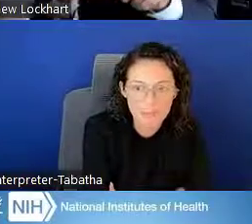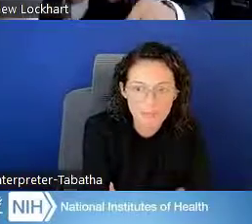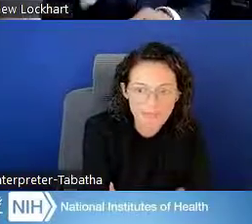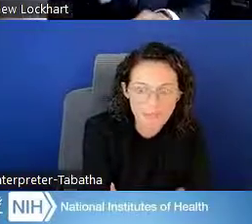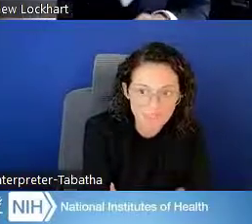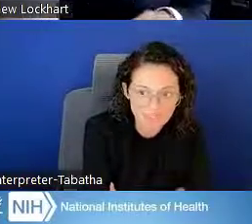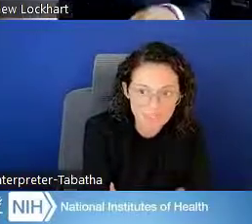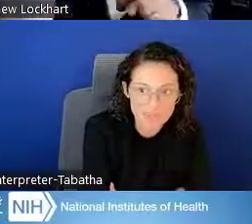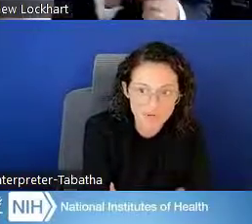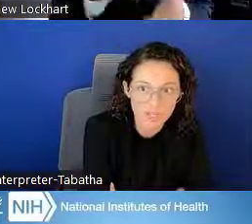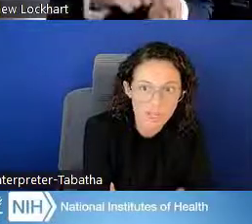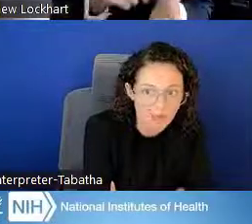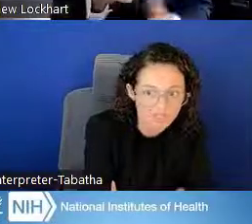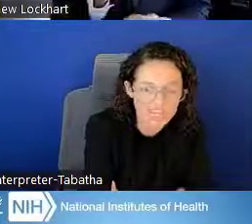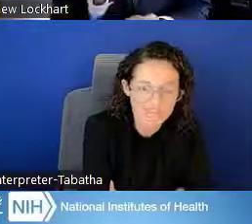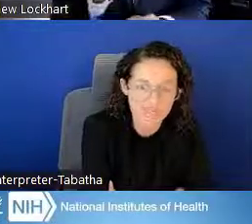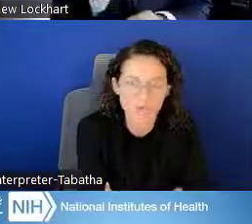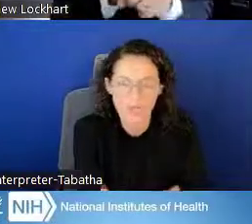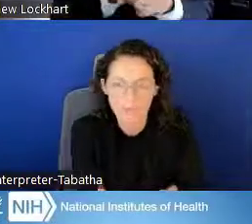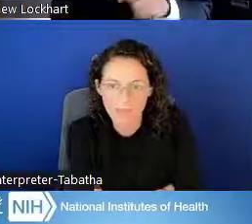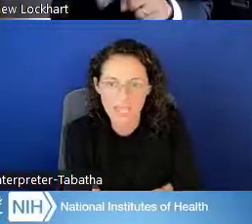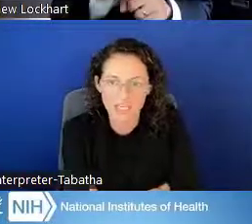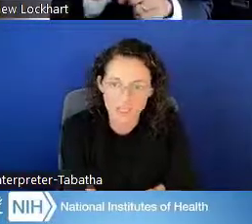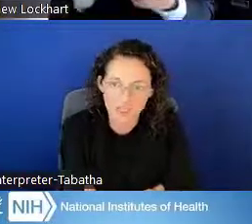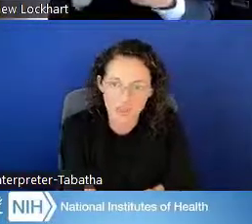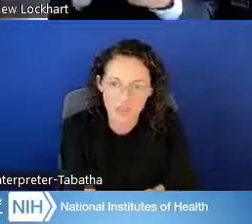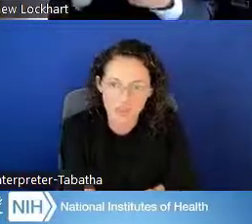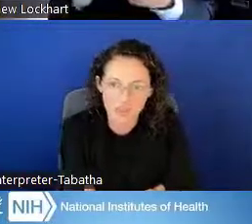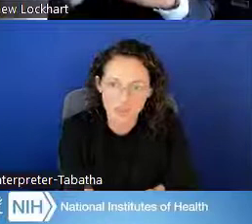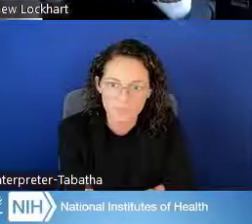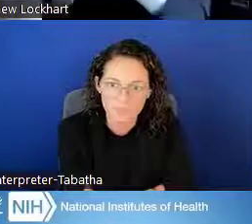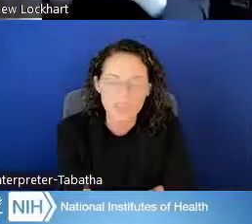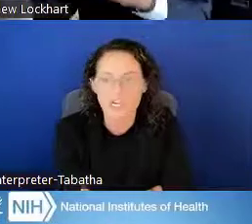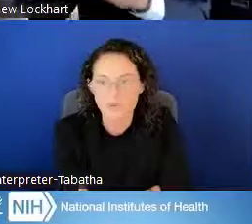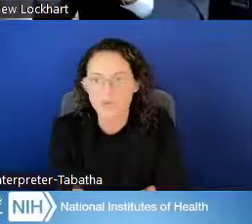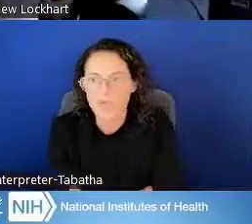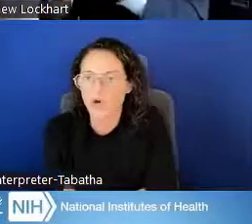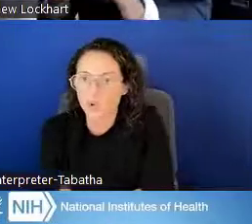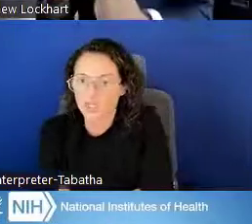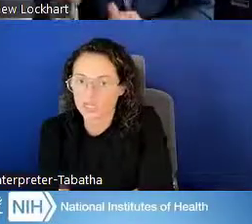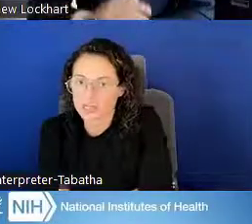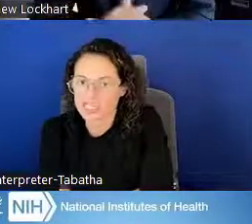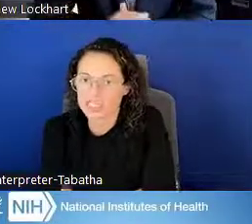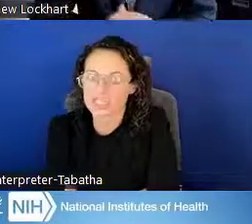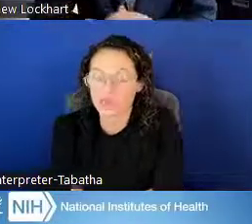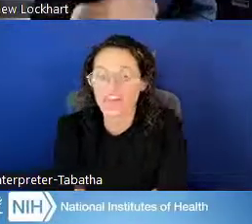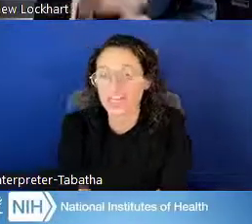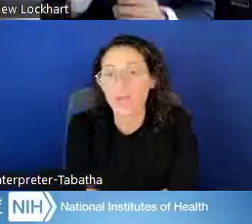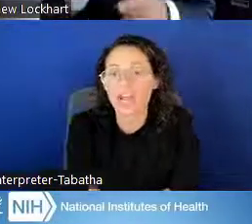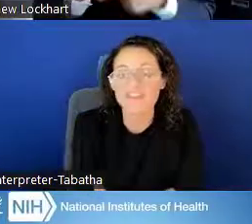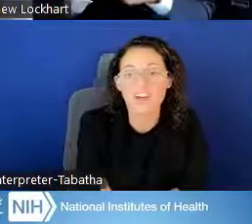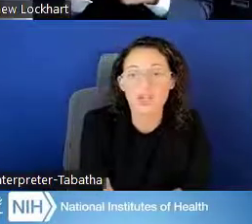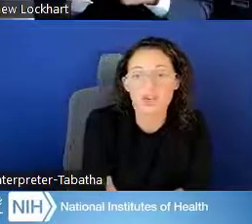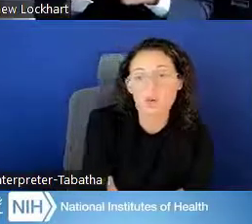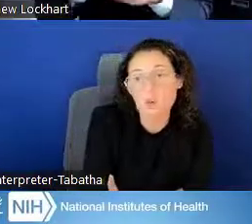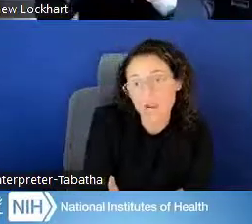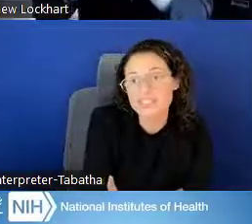to make the payment during the month, even if we're not paying you because we pay on a quarterly basis. So then you would have to follow the requirements